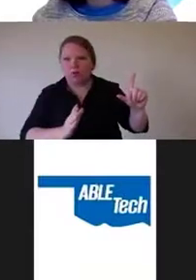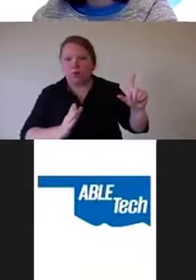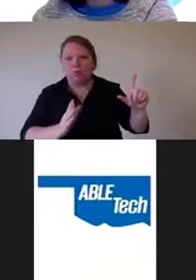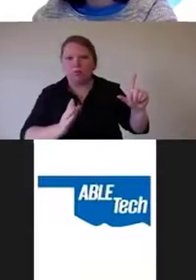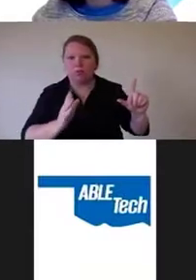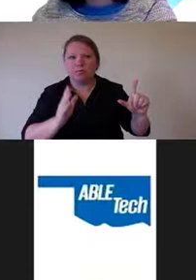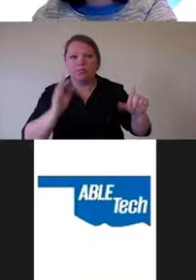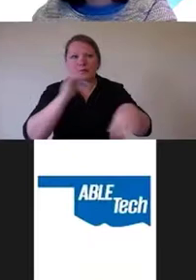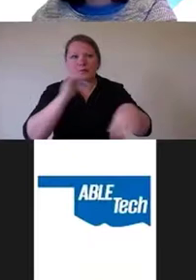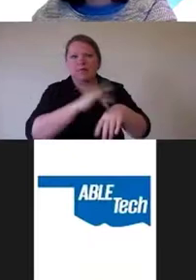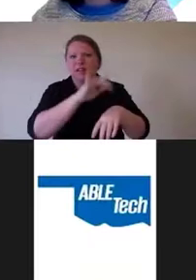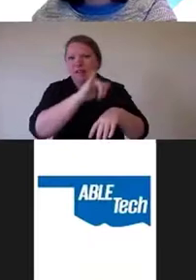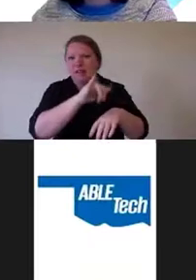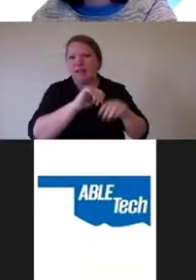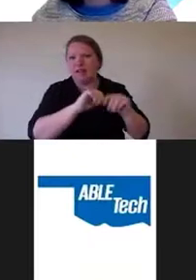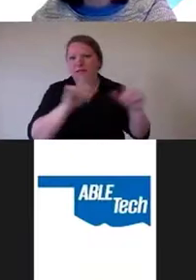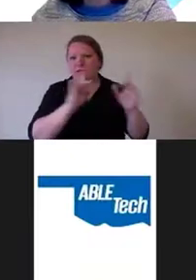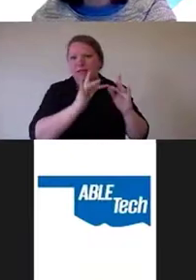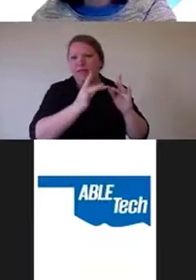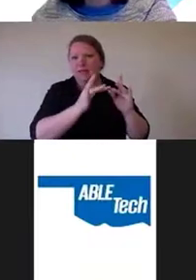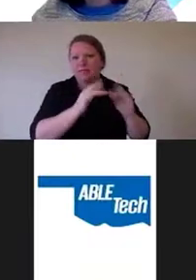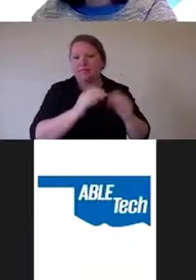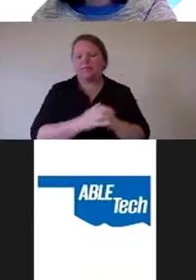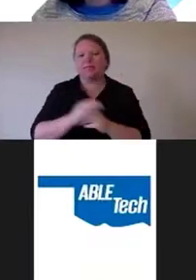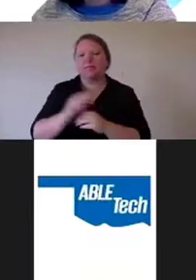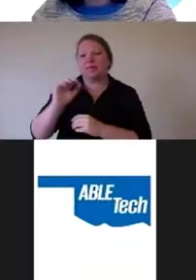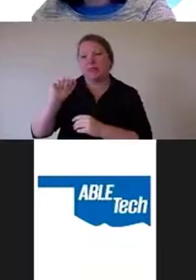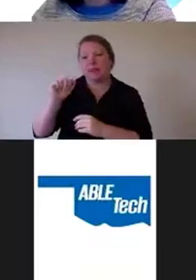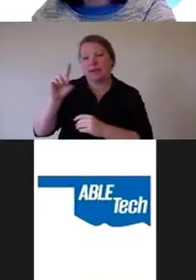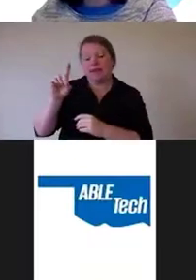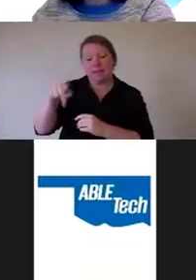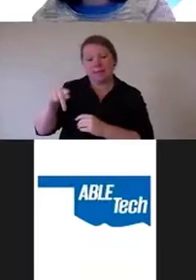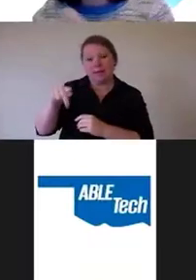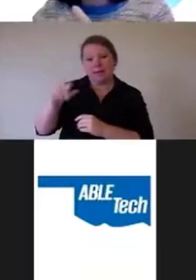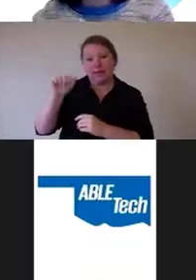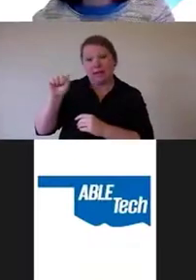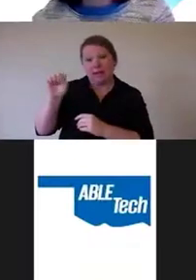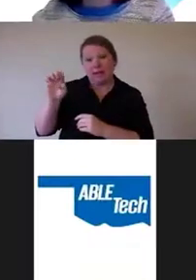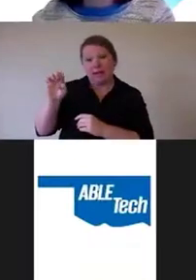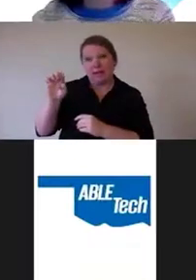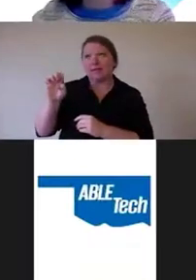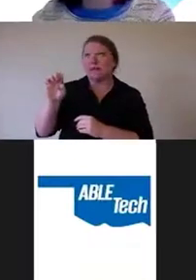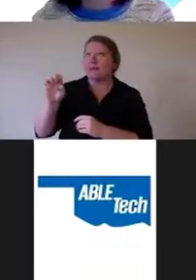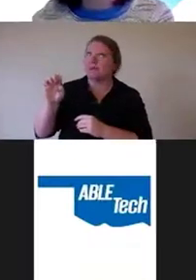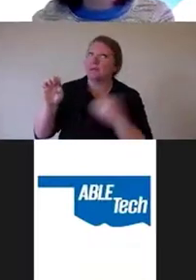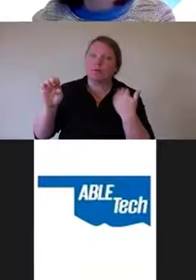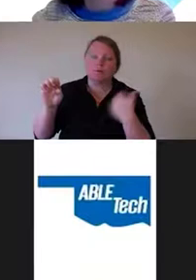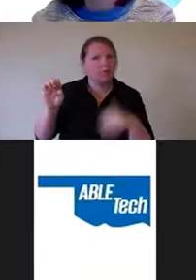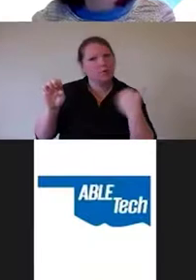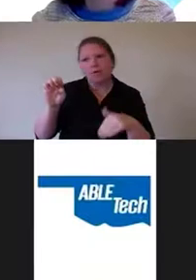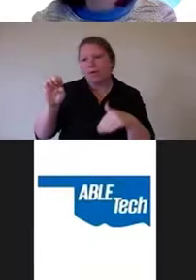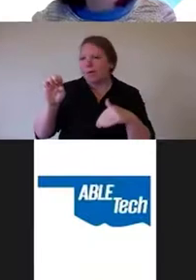The ADP case, I can't even begin to describe how frustrating that is.